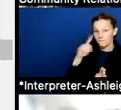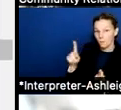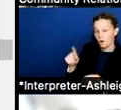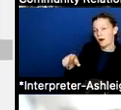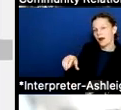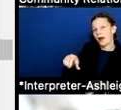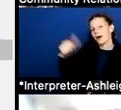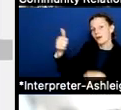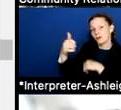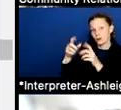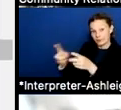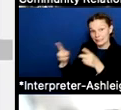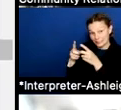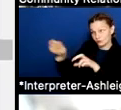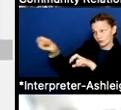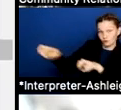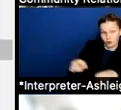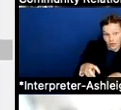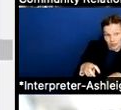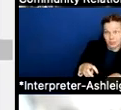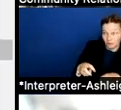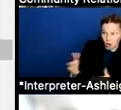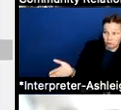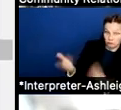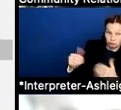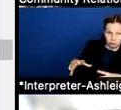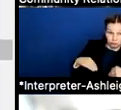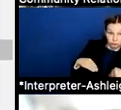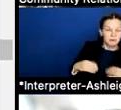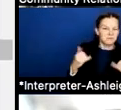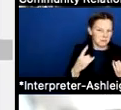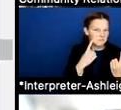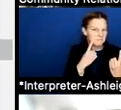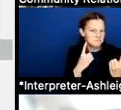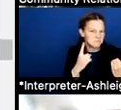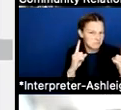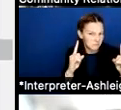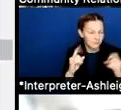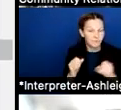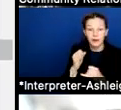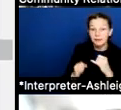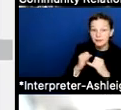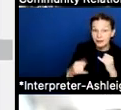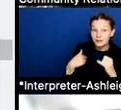and we are seeing some success there as well. And then the last piece that we're really, really excited about is pushing